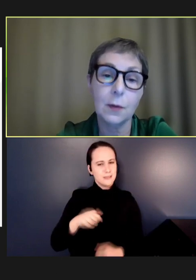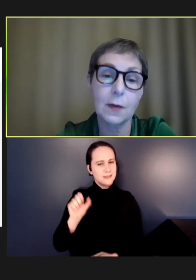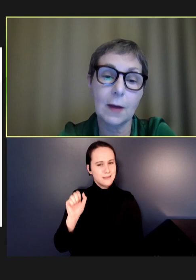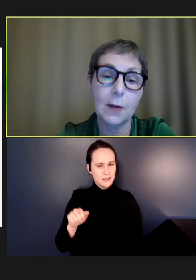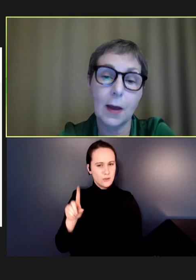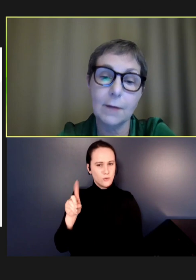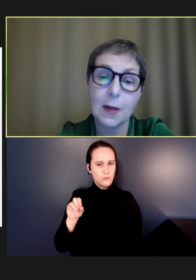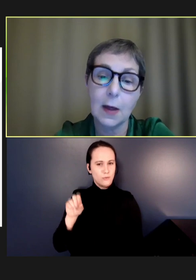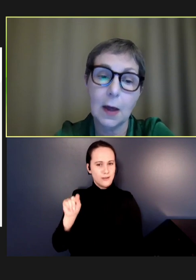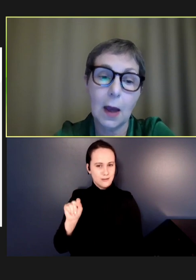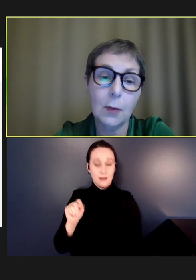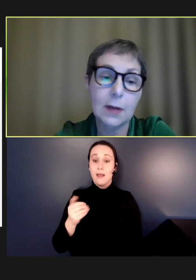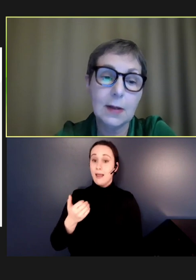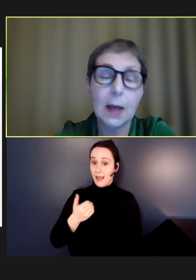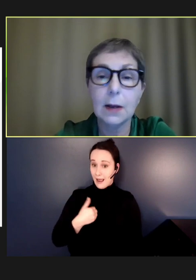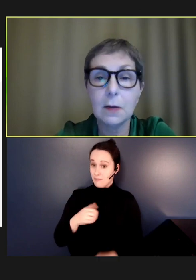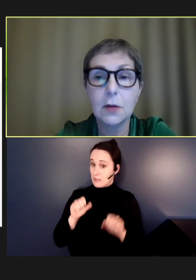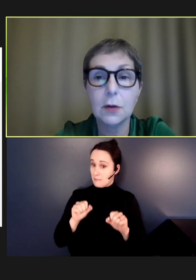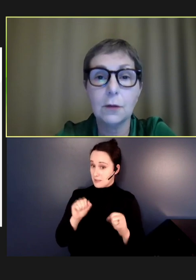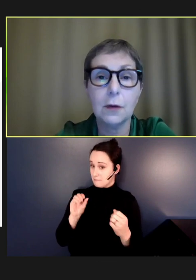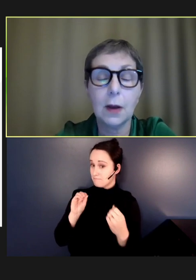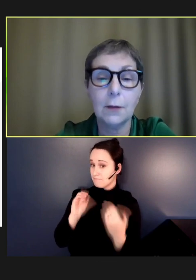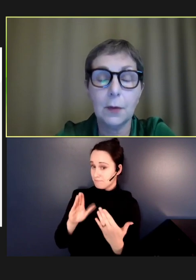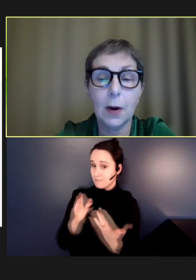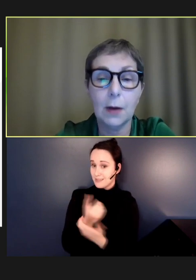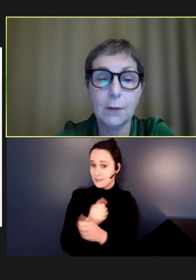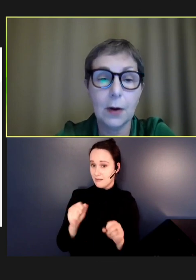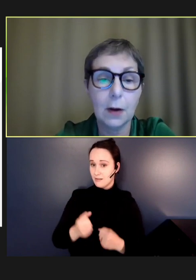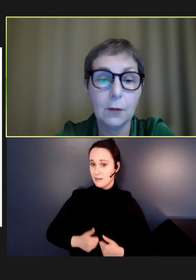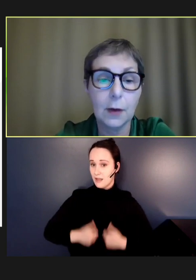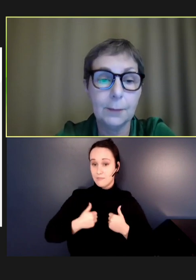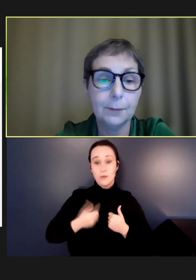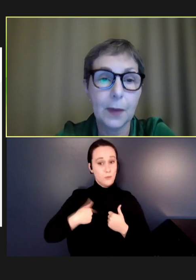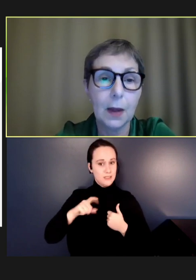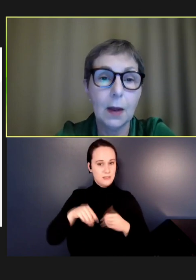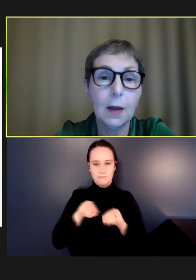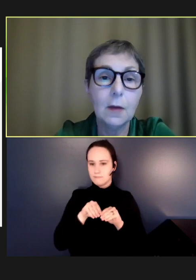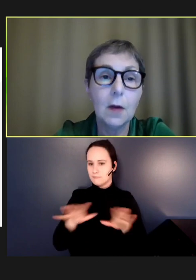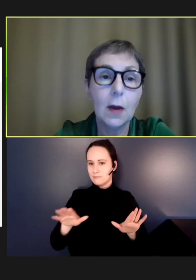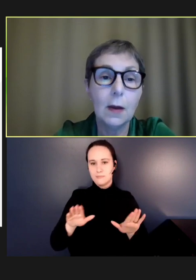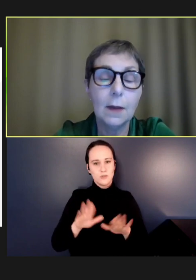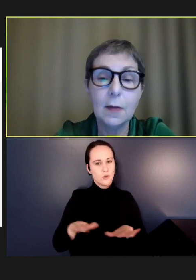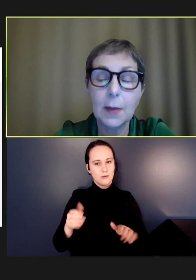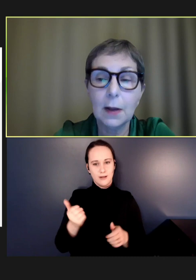will save lives. And we need to get it to children everywhere in every country. So, that's my last